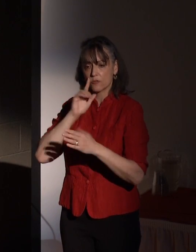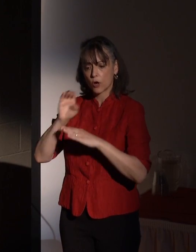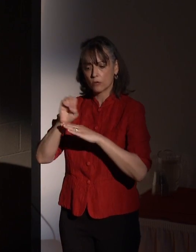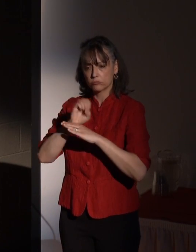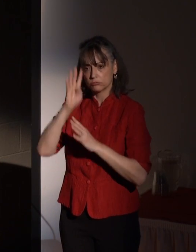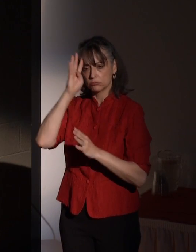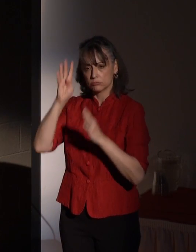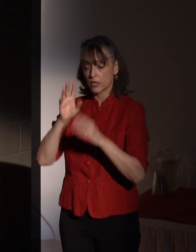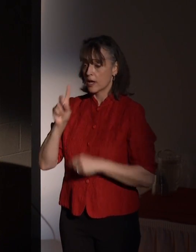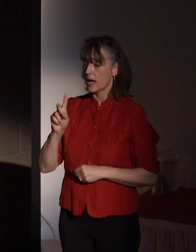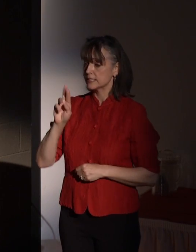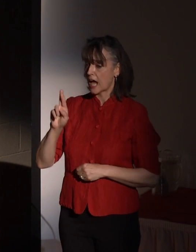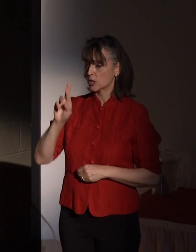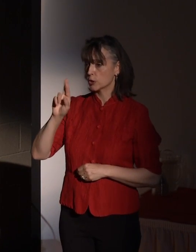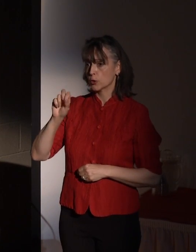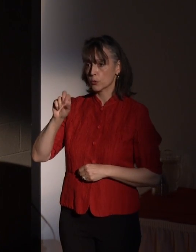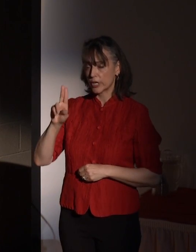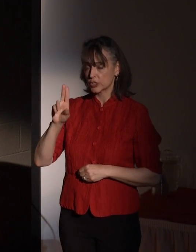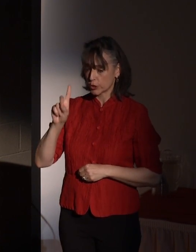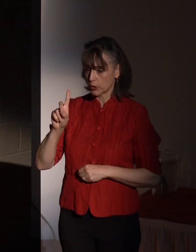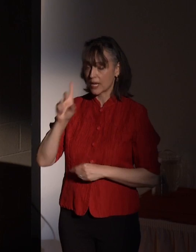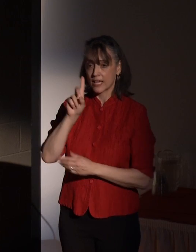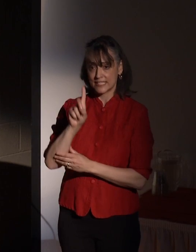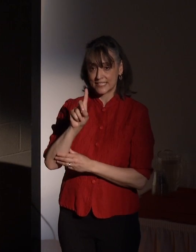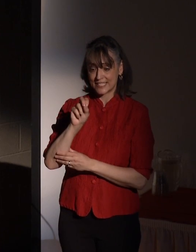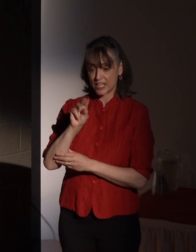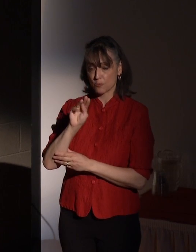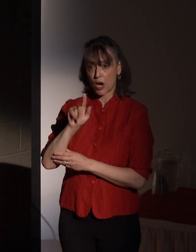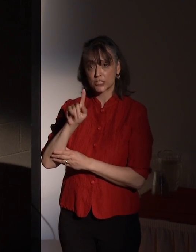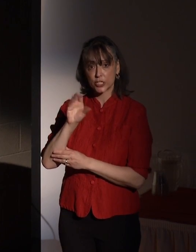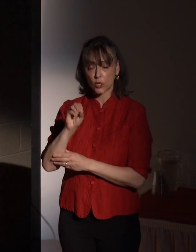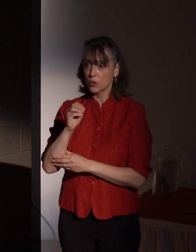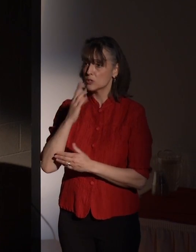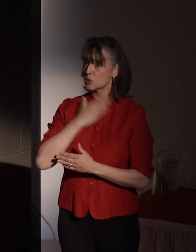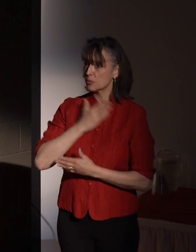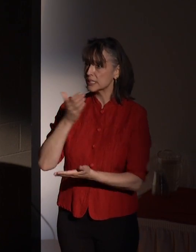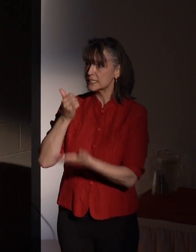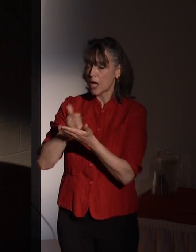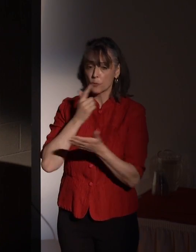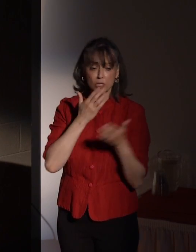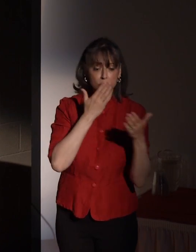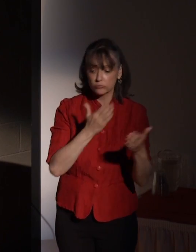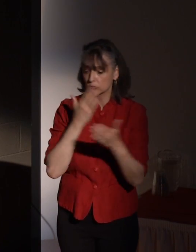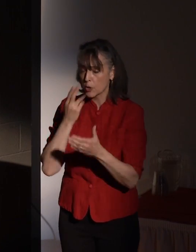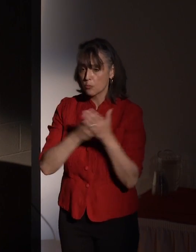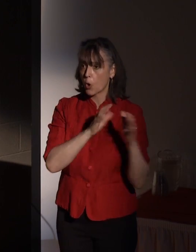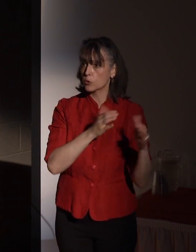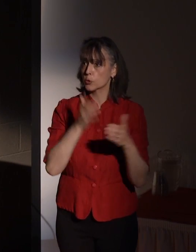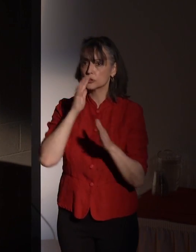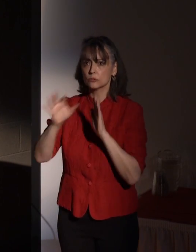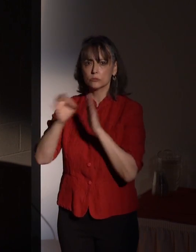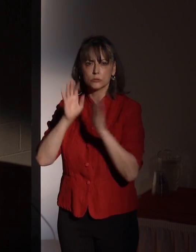Entrepreneurship, Dr. Richard demartino. I ask that you join me in thanking the members of our two committees who chose this outstanding class of innovators